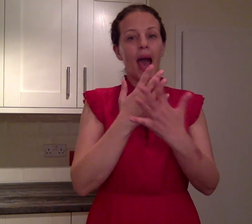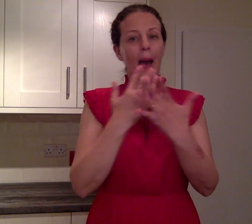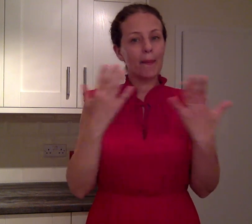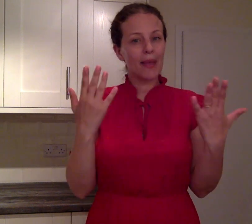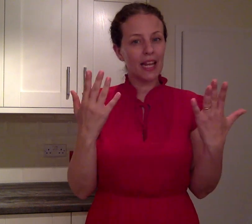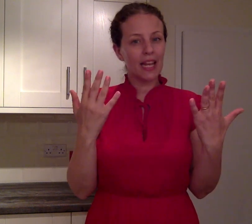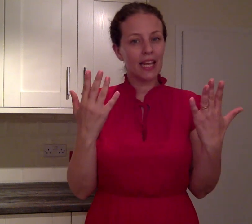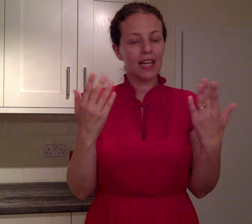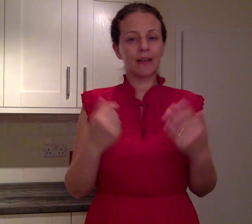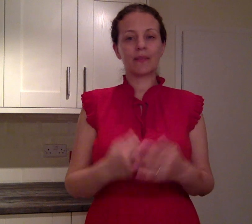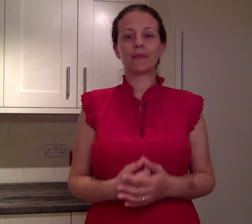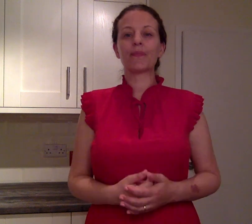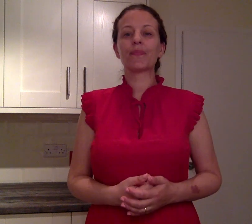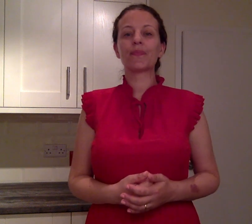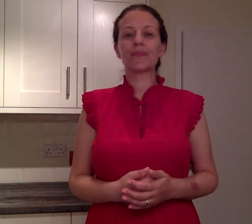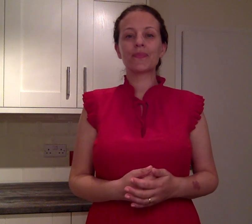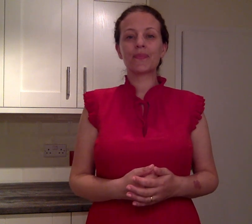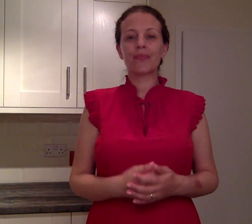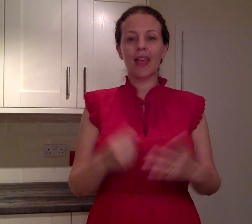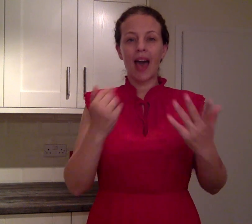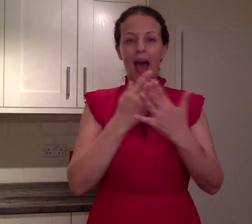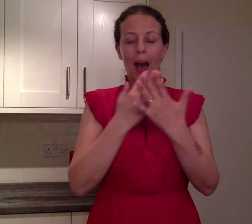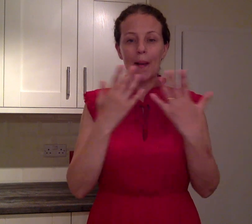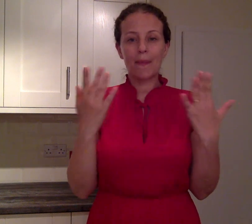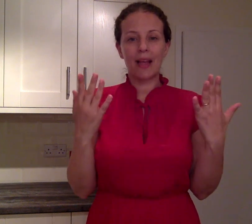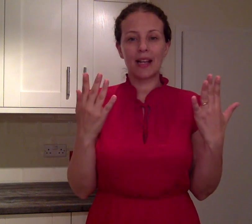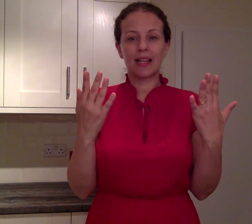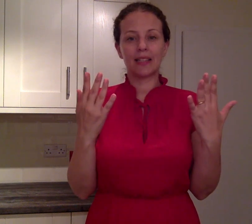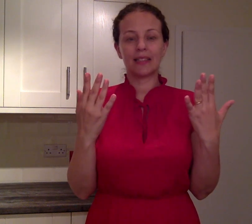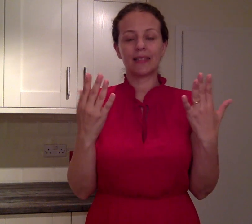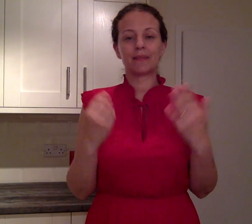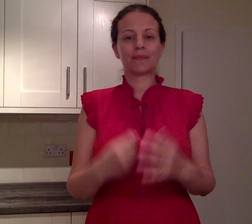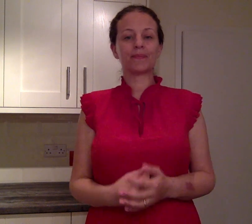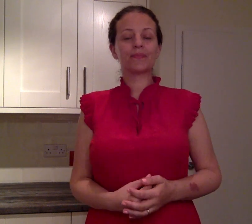HOW MANY?